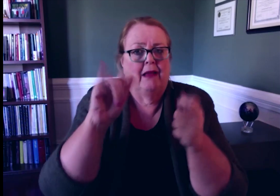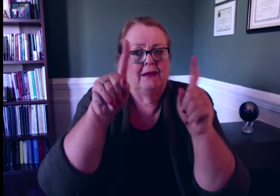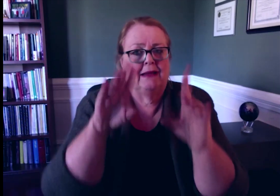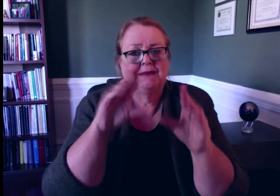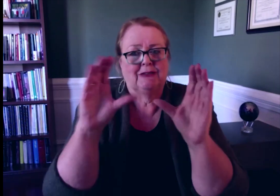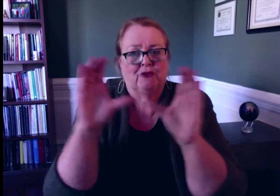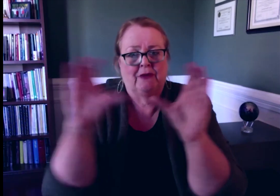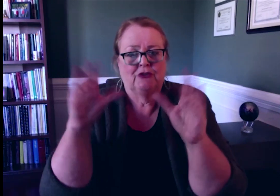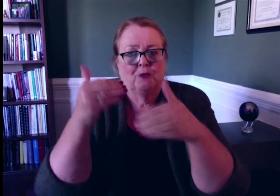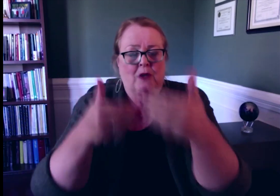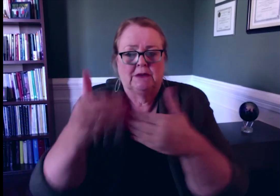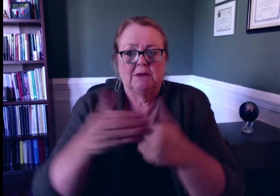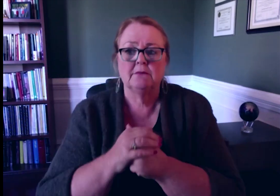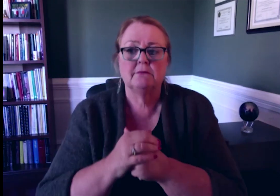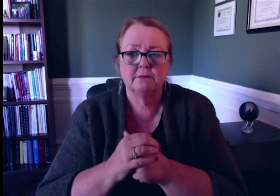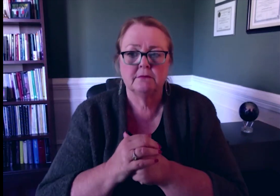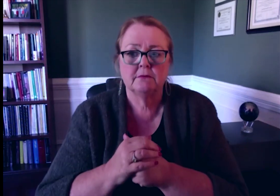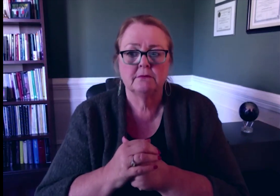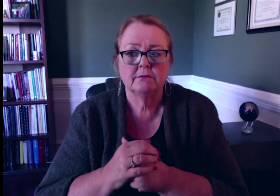various risks related to the testing and certification process.